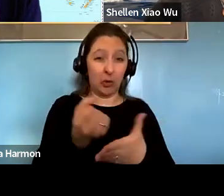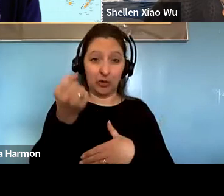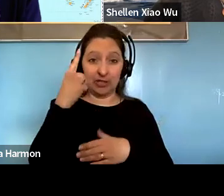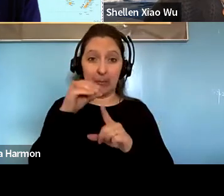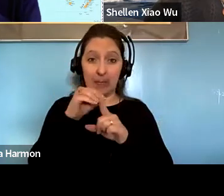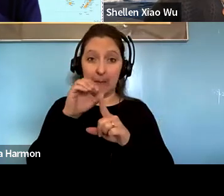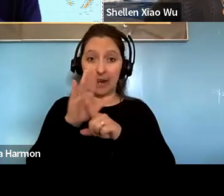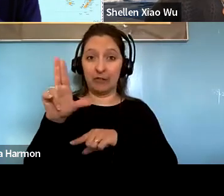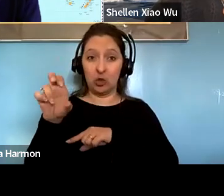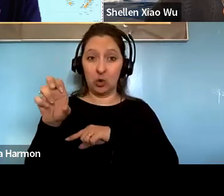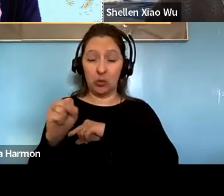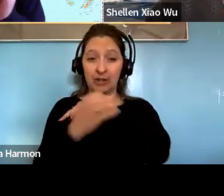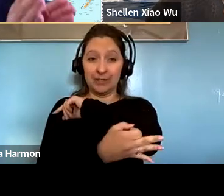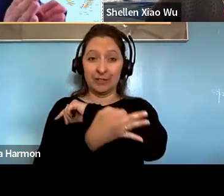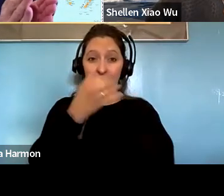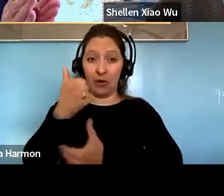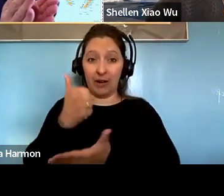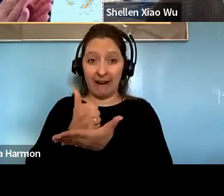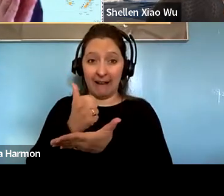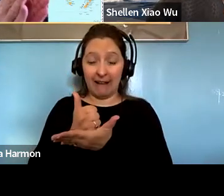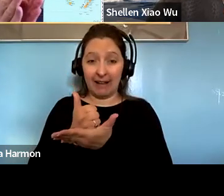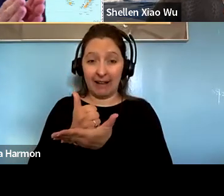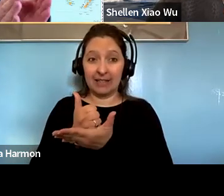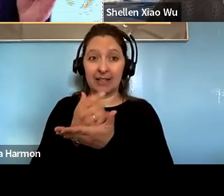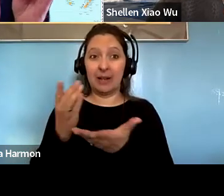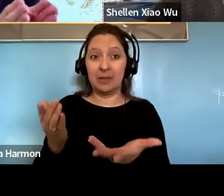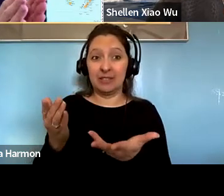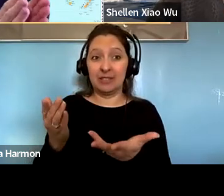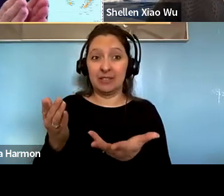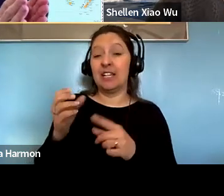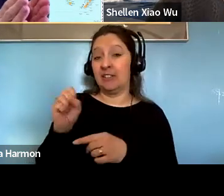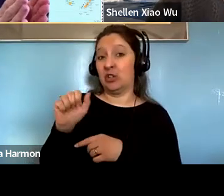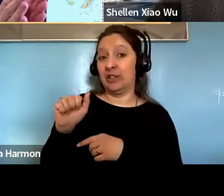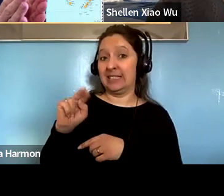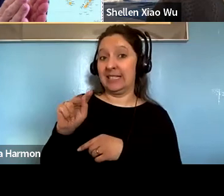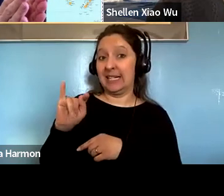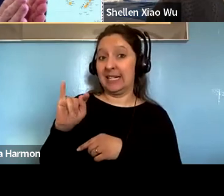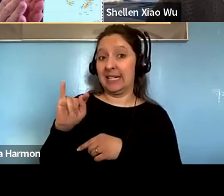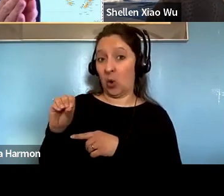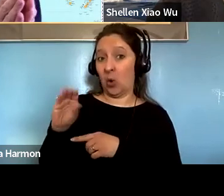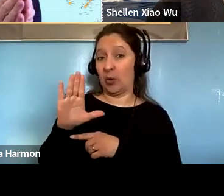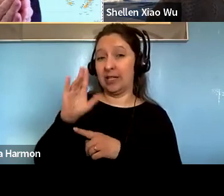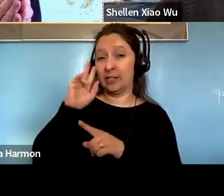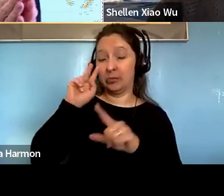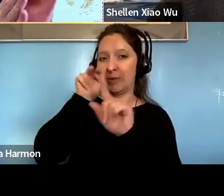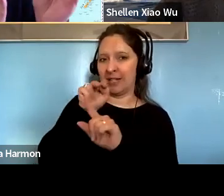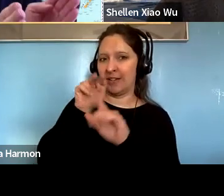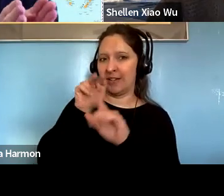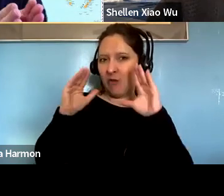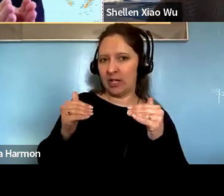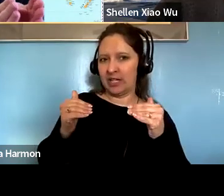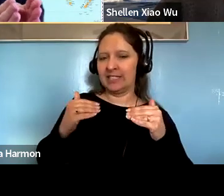Paul Gellert: If it's if you take some tina's perspective to focus on the physical integrity issues where even if there are data problems.